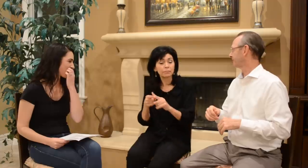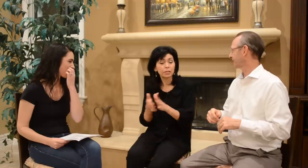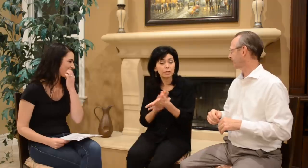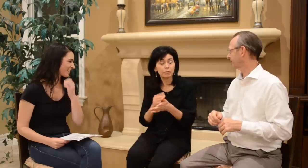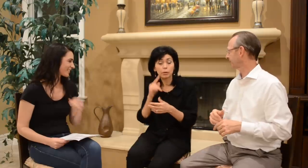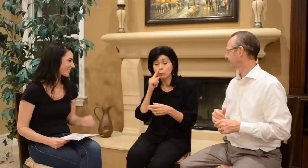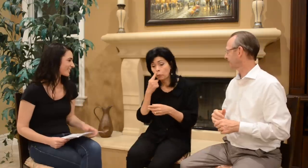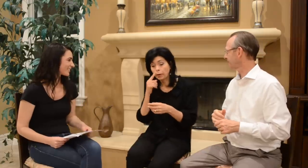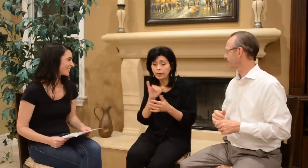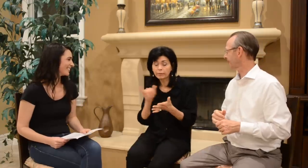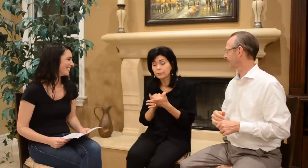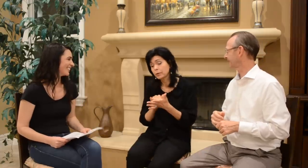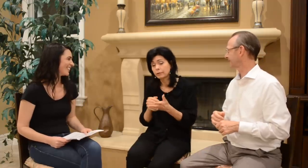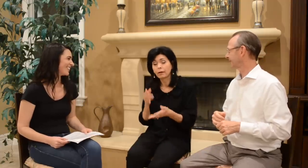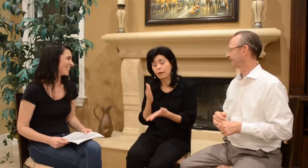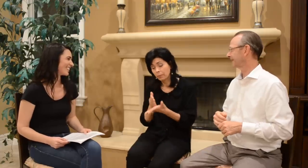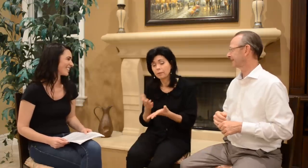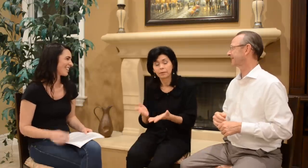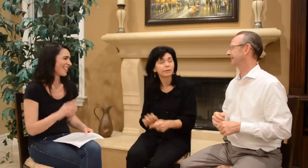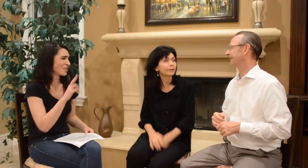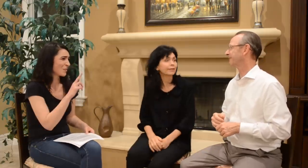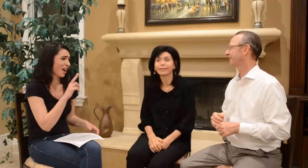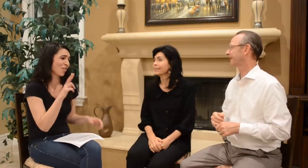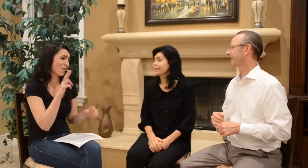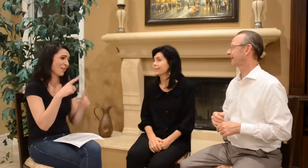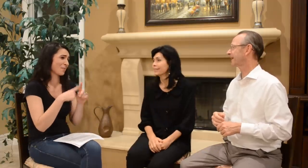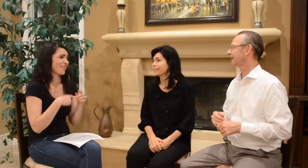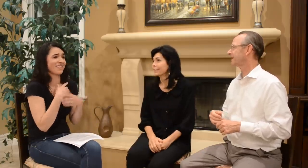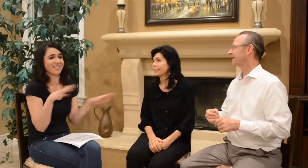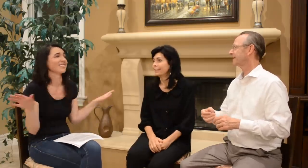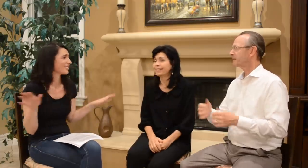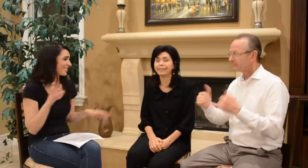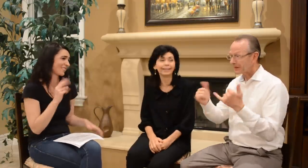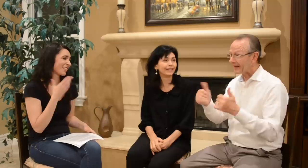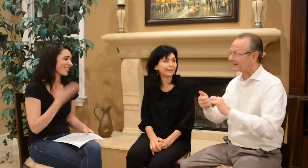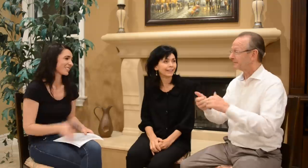Mom: Then became very bored at it so we stopped. Ashley: Three months then no more… no thanks.